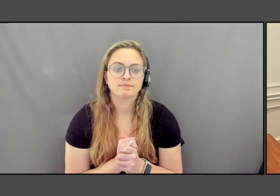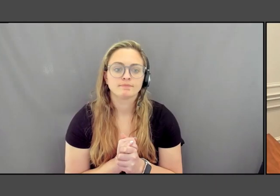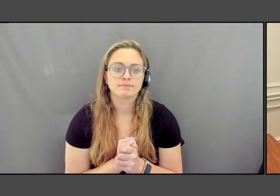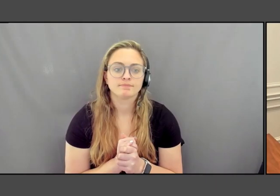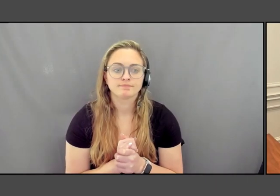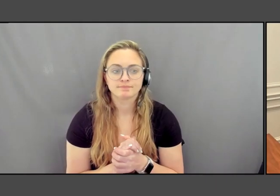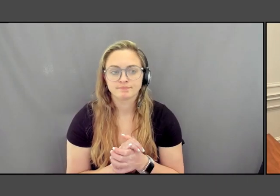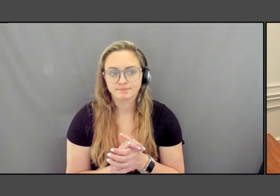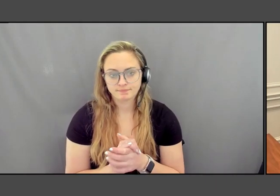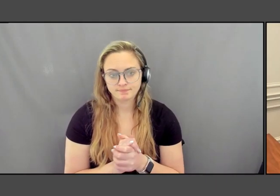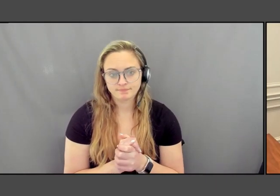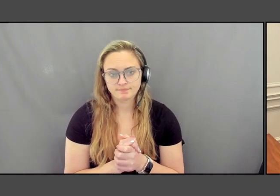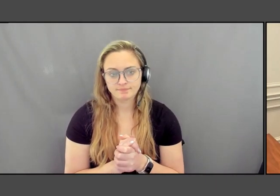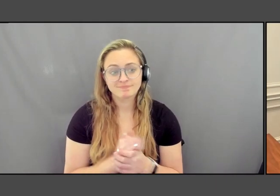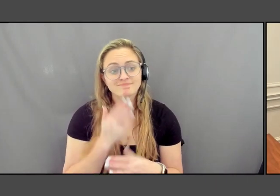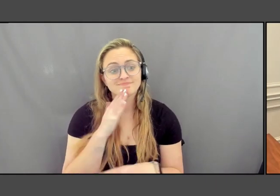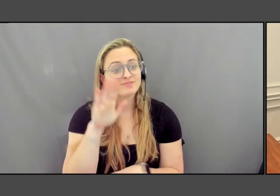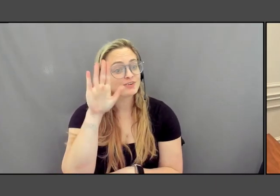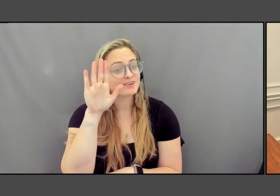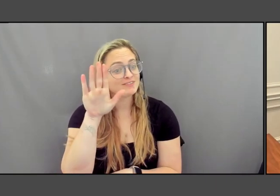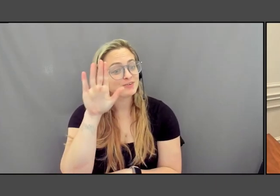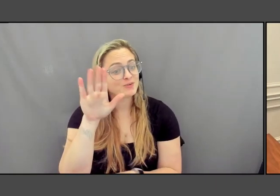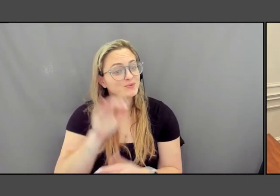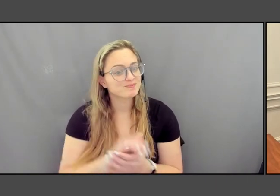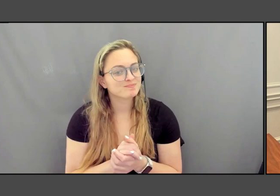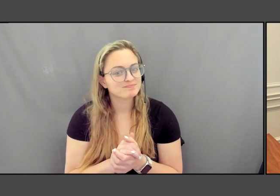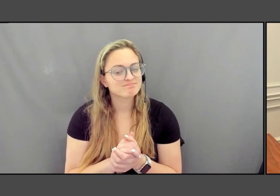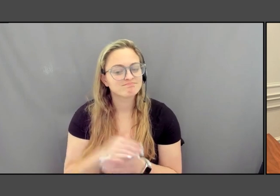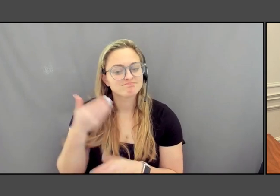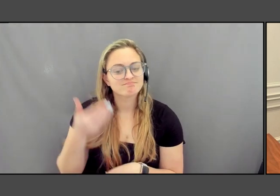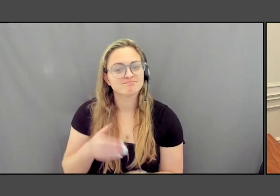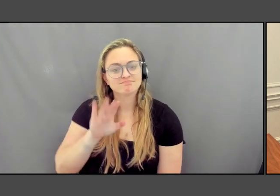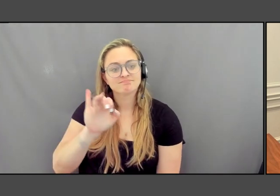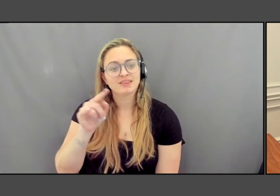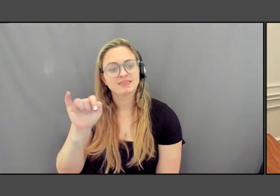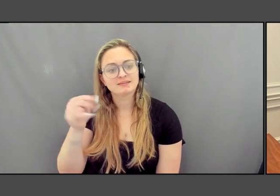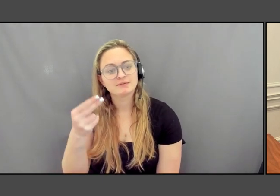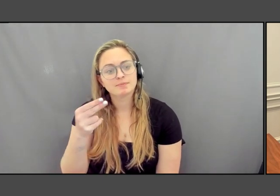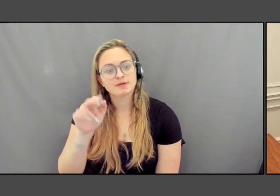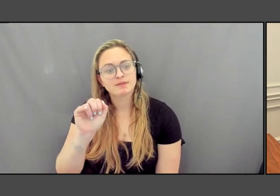Good afternoon. I am Elizabeth Alexander, president of the Mellon Foundation.